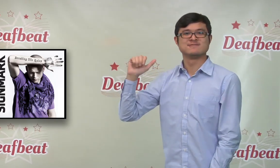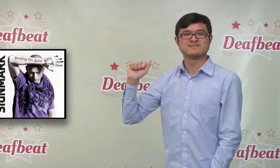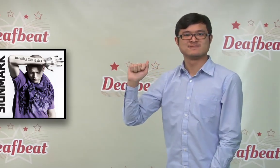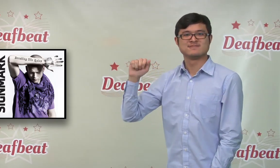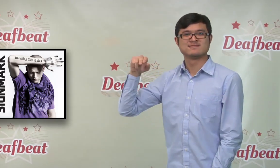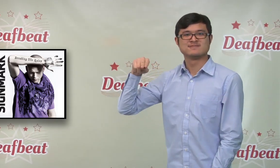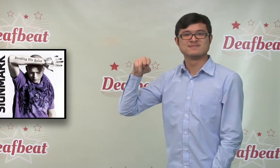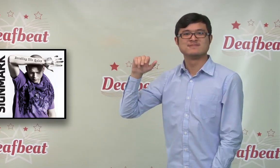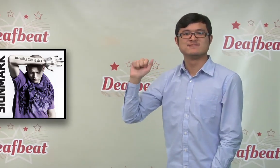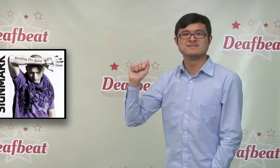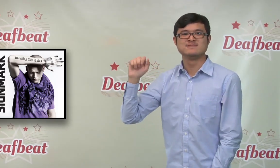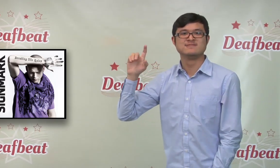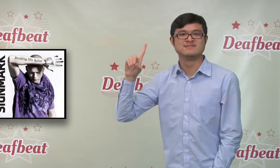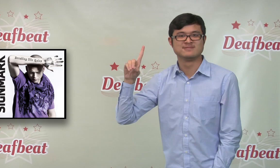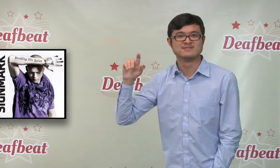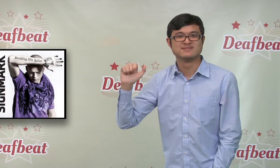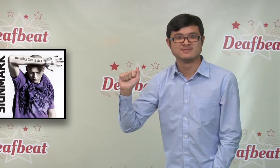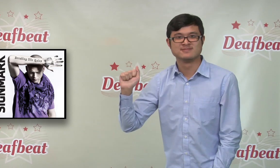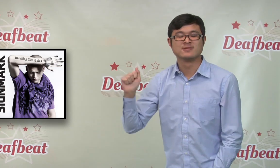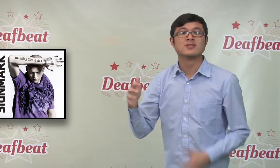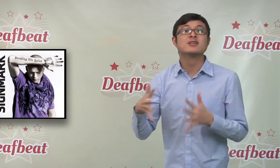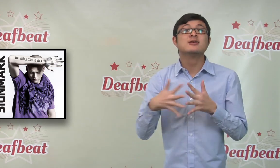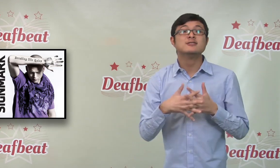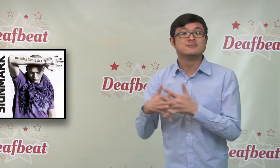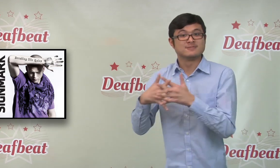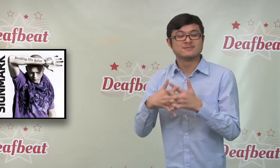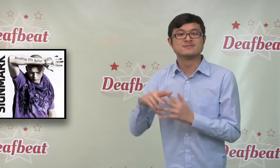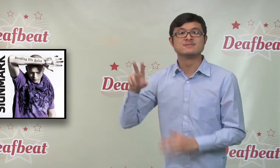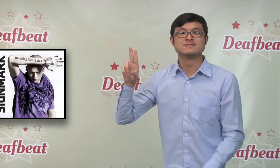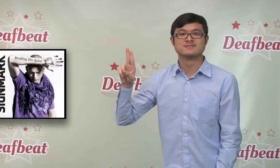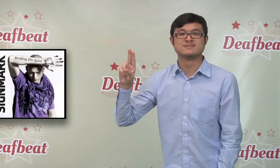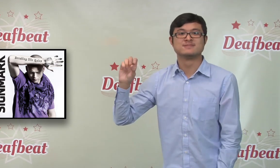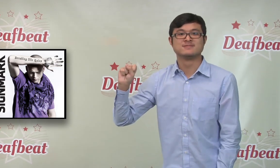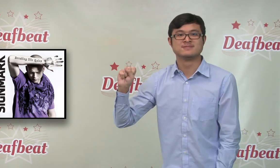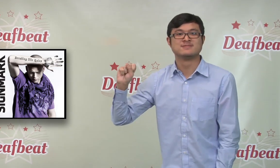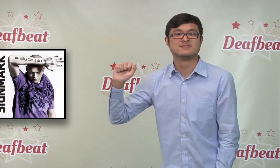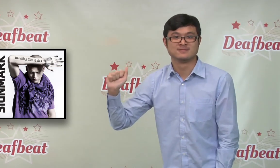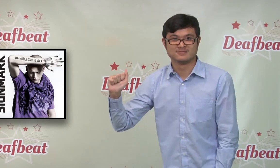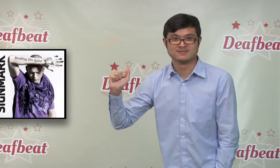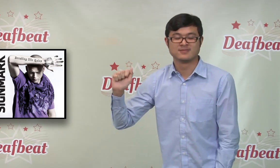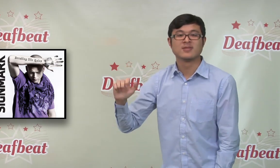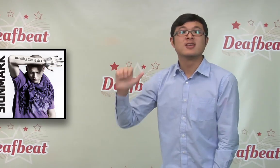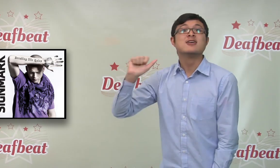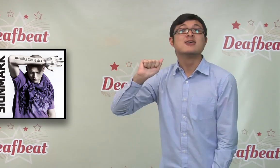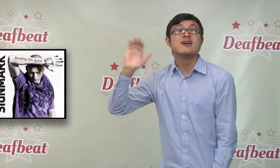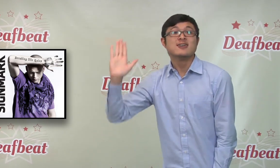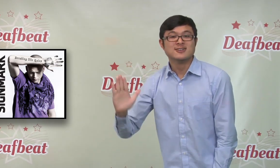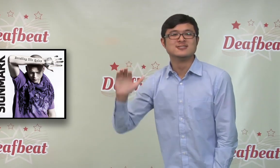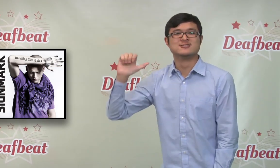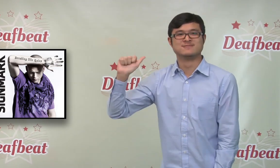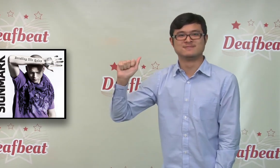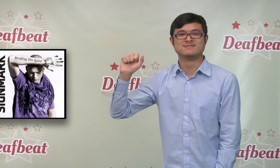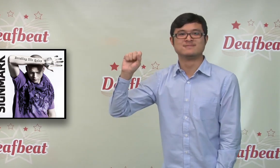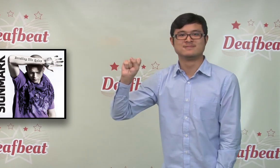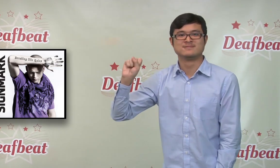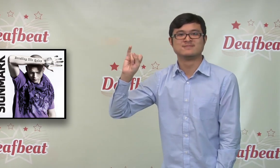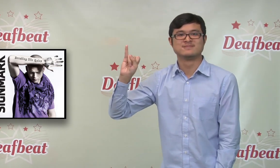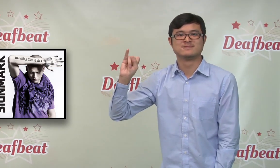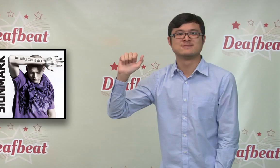in Europe. One of their goals is to